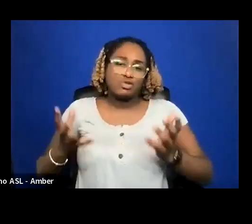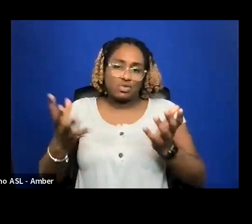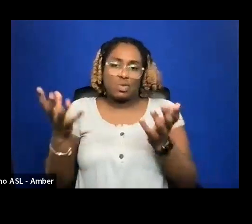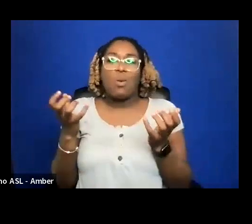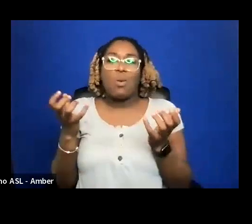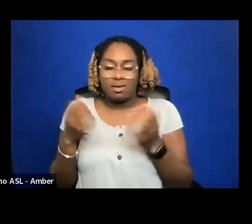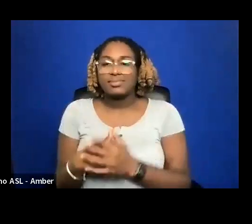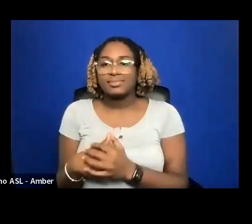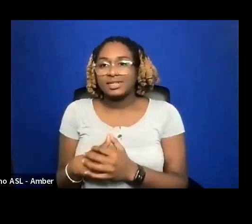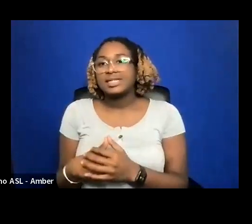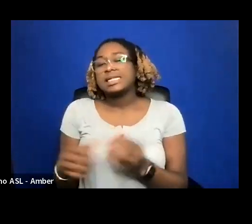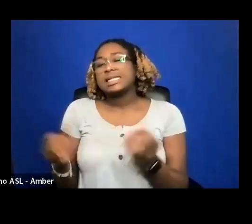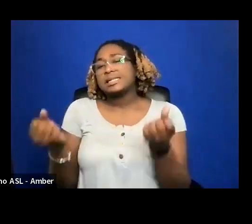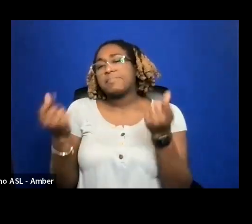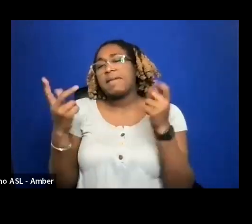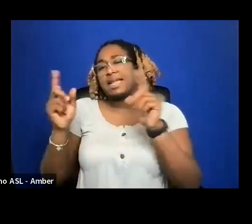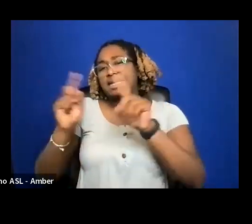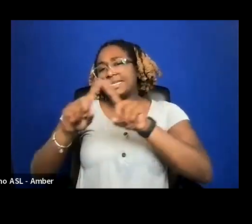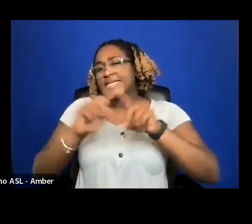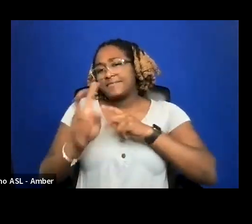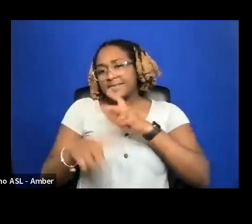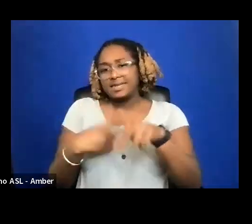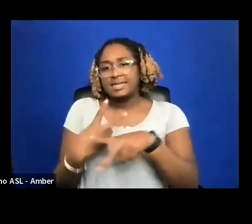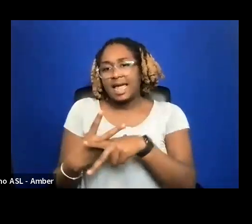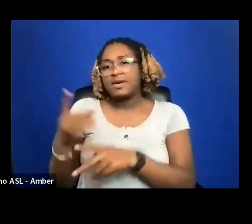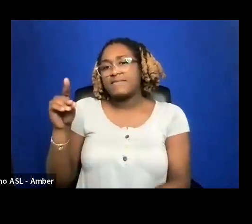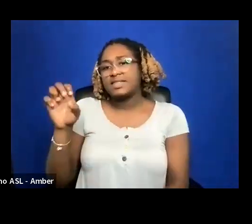OF THESE TYPE OF DEALS IN STREAMING UNDERSTAND TELEVISION.